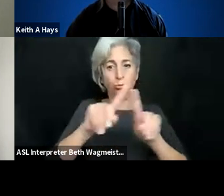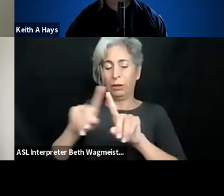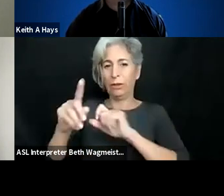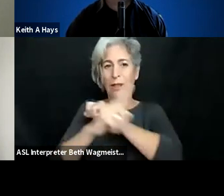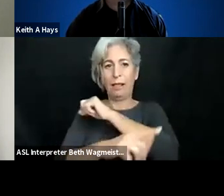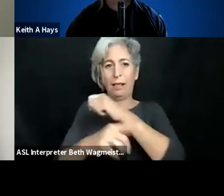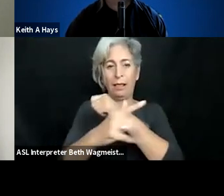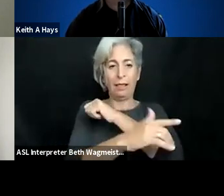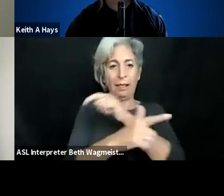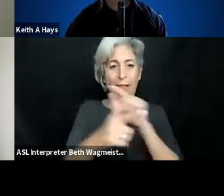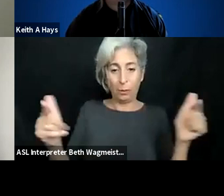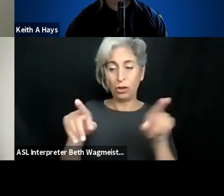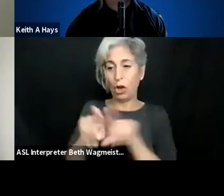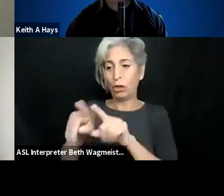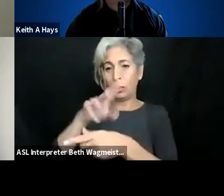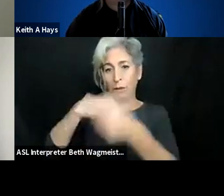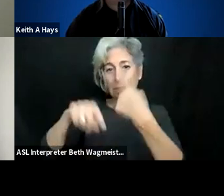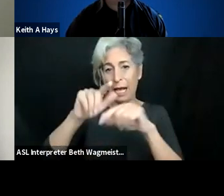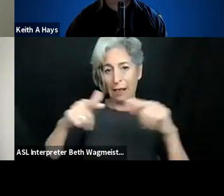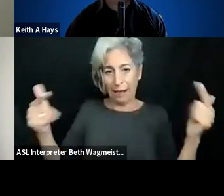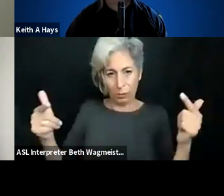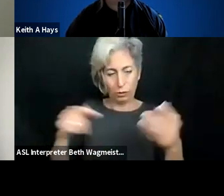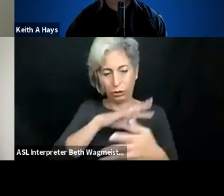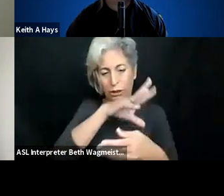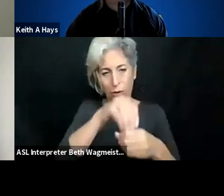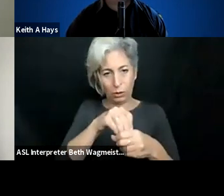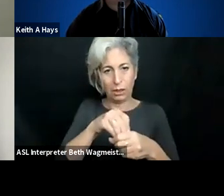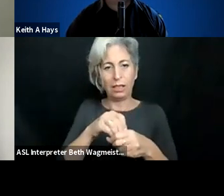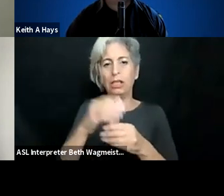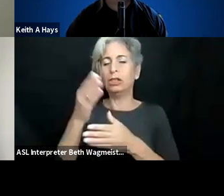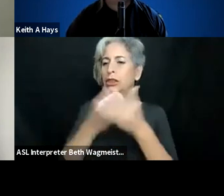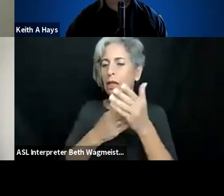I come from a country with 32